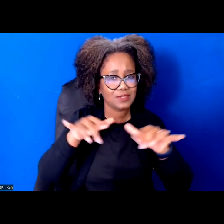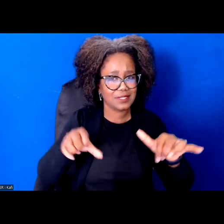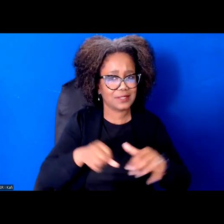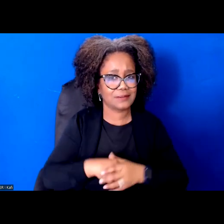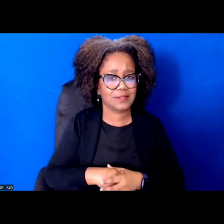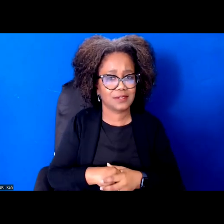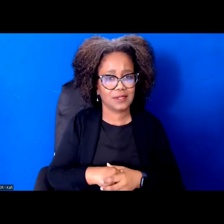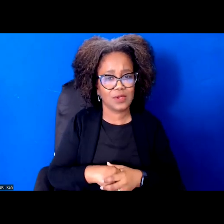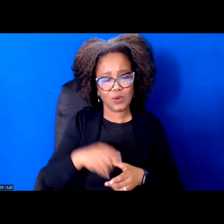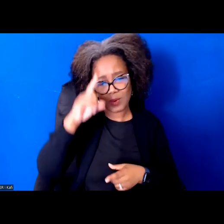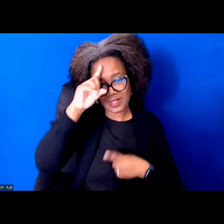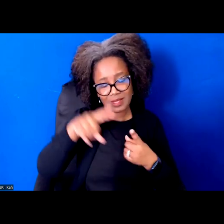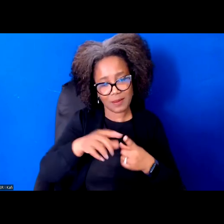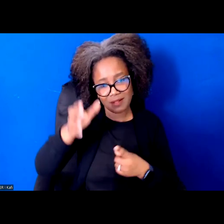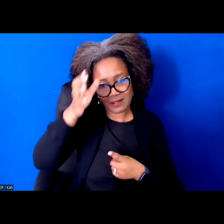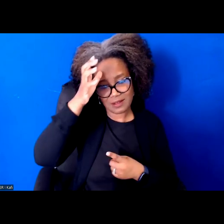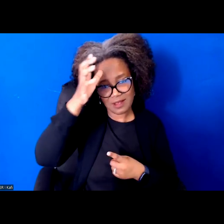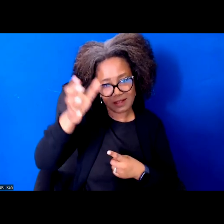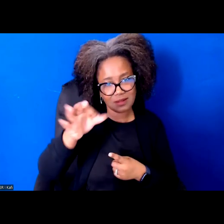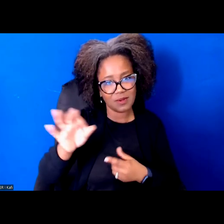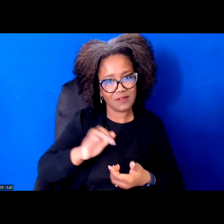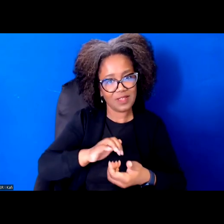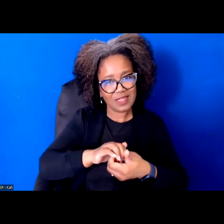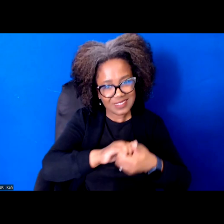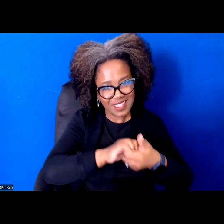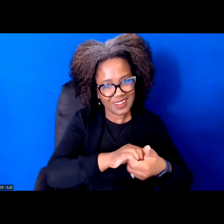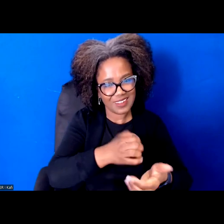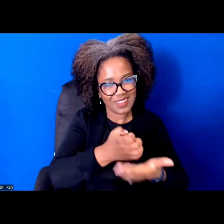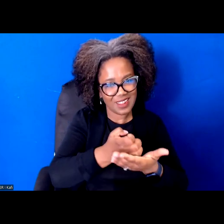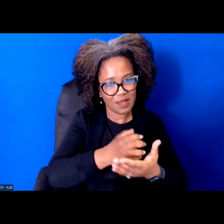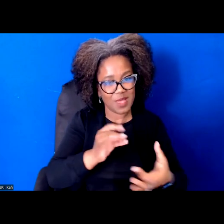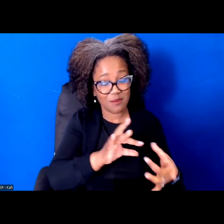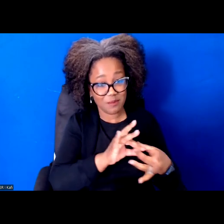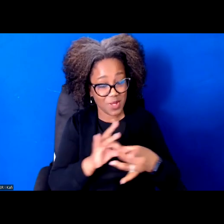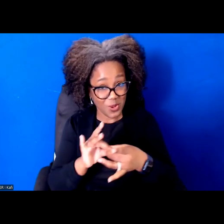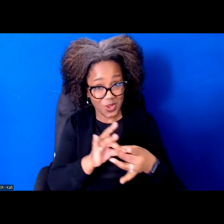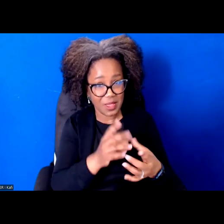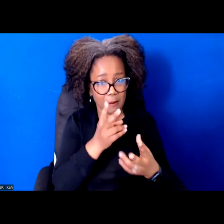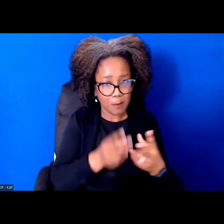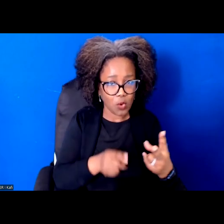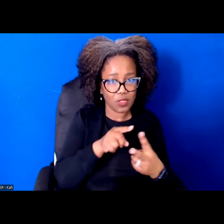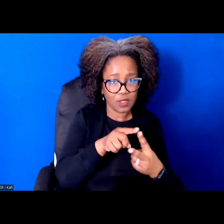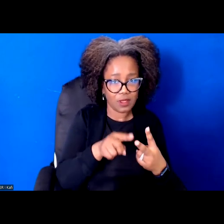both rooted in the idea that human beings fundamentally desire, connection, community and belonging.